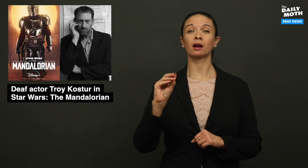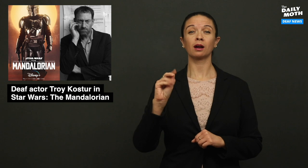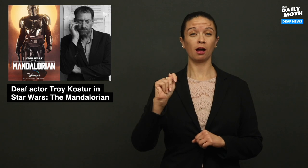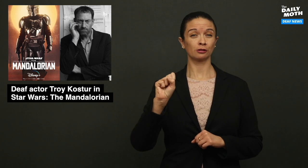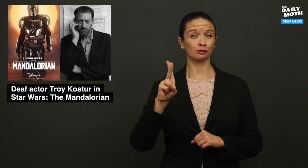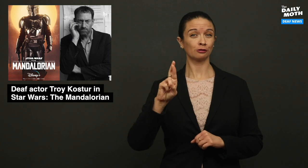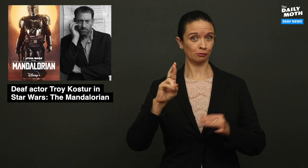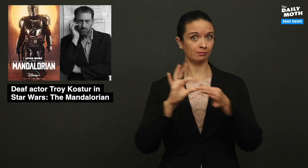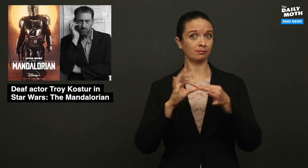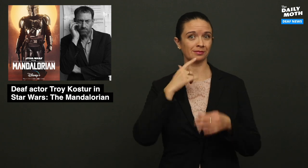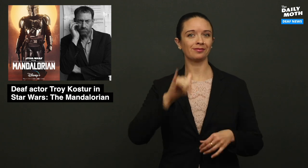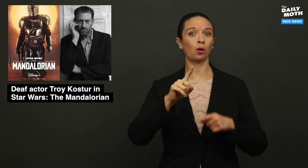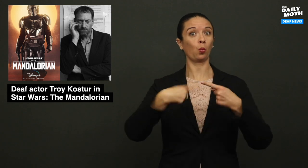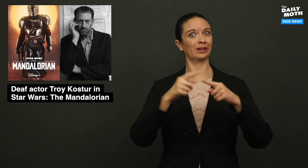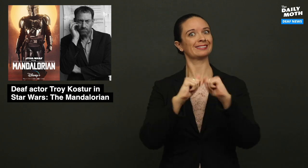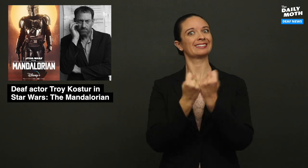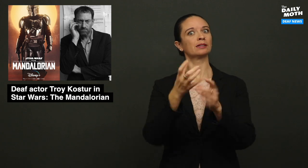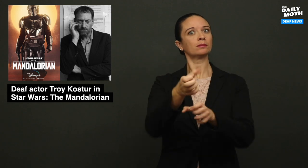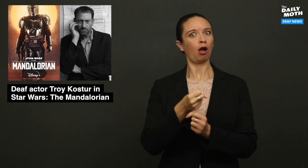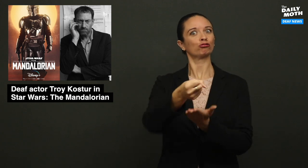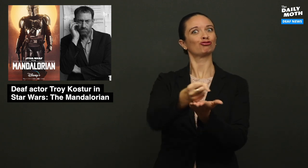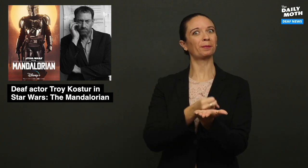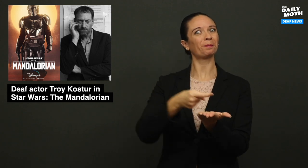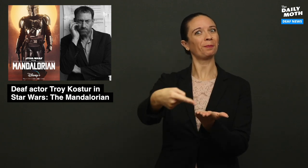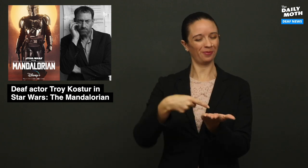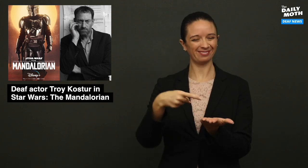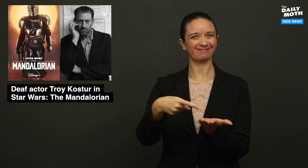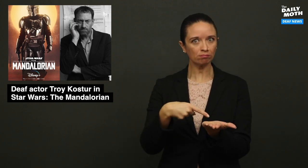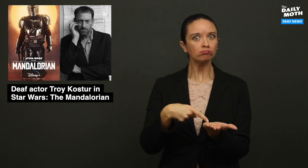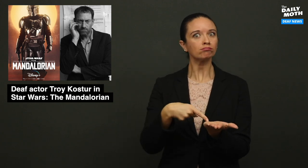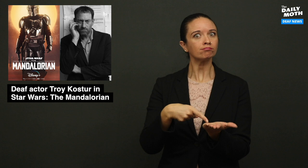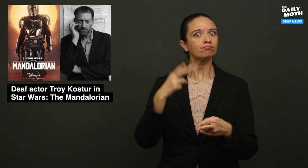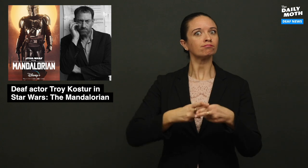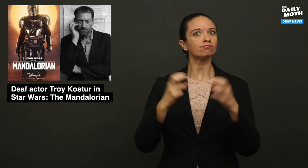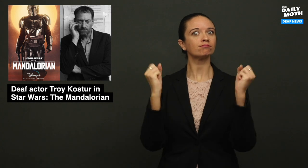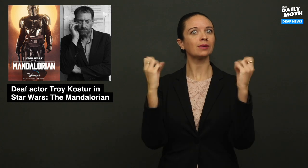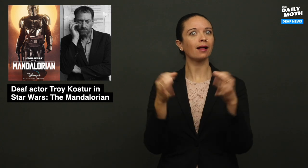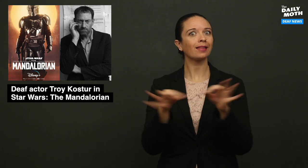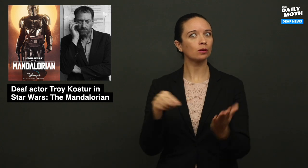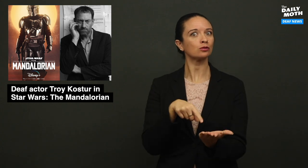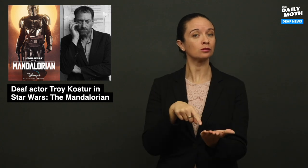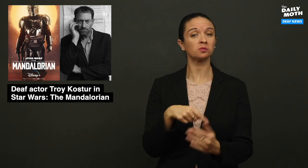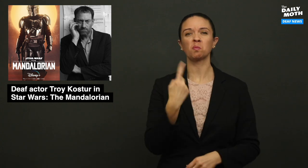Kotsur mentioned that when the team got script, it mentioned sign language.